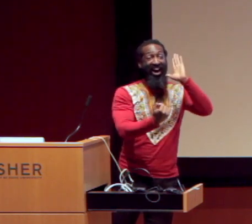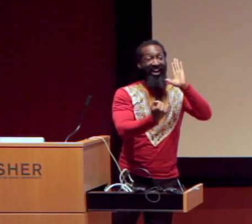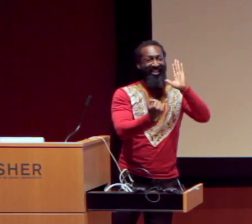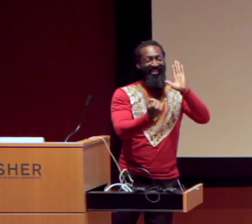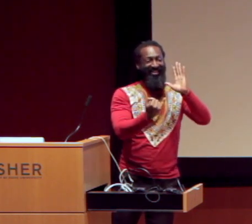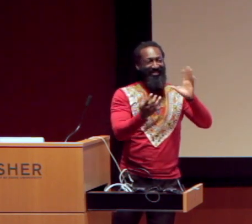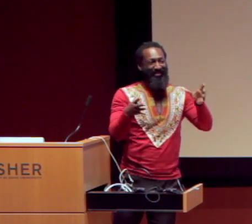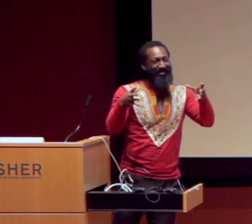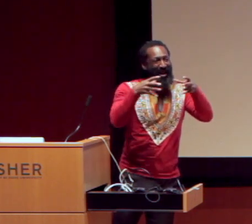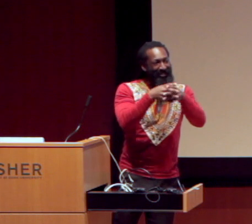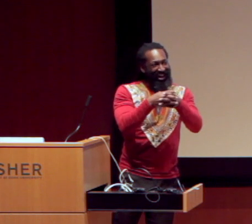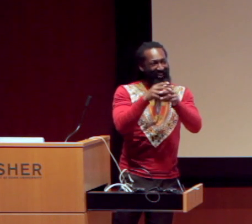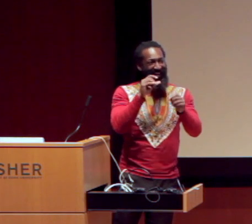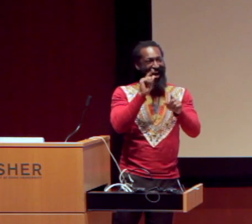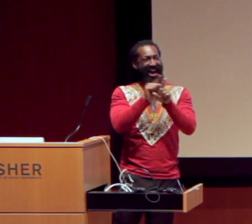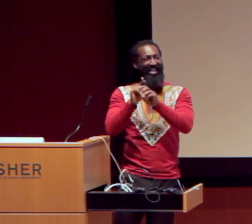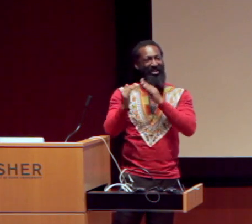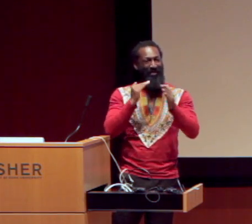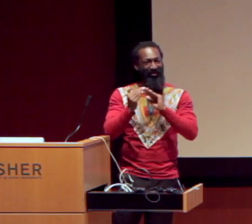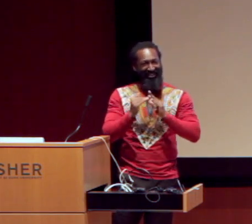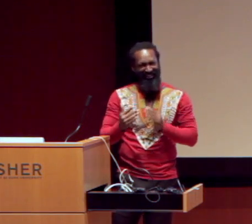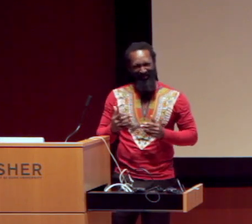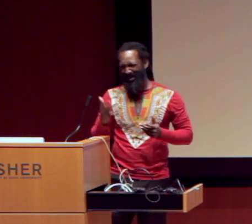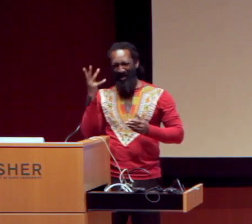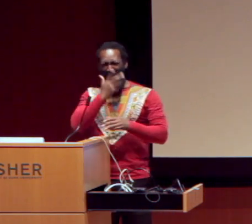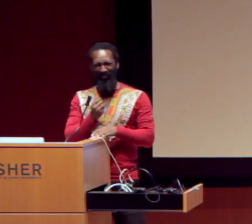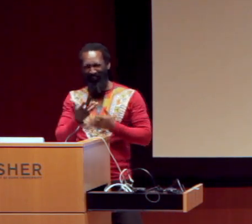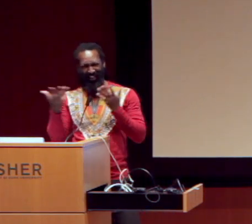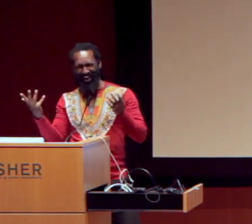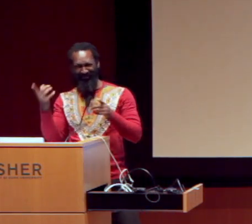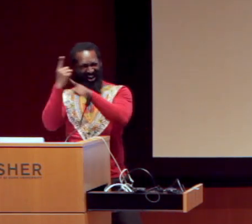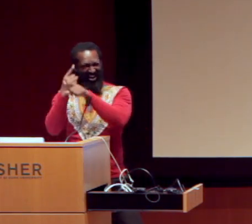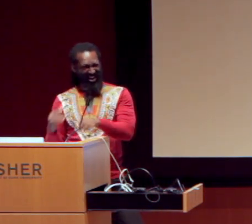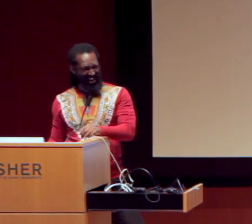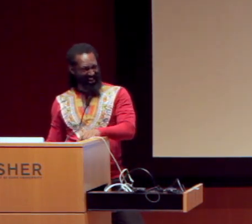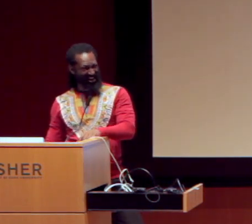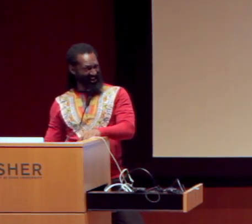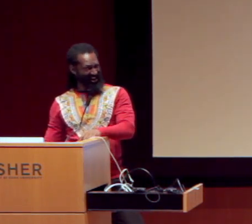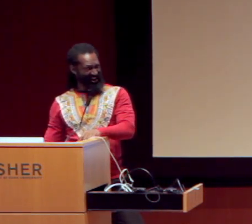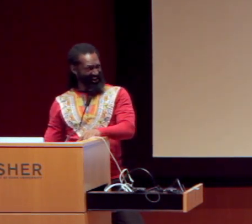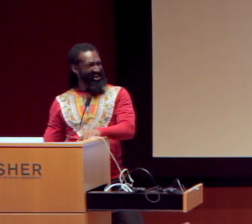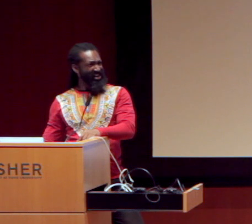And developing art, we can combine all of those different cultures and communities together, and it’s such a beautiful thing, right?